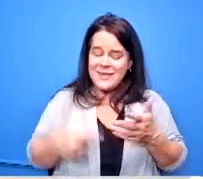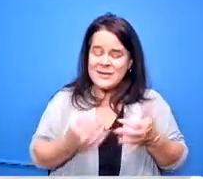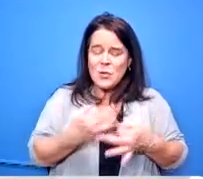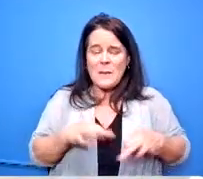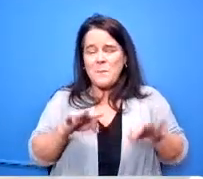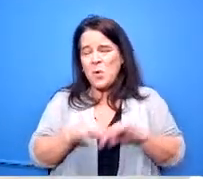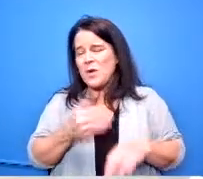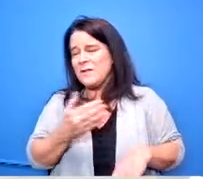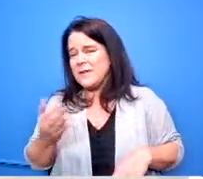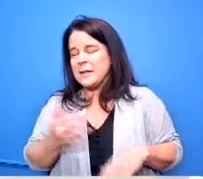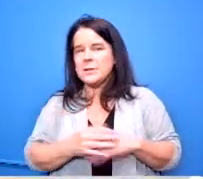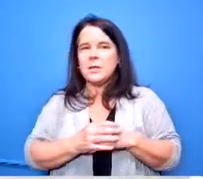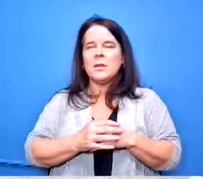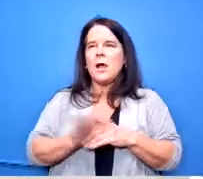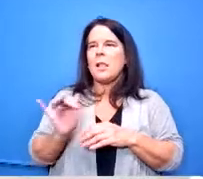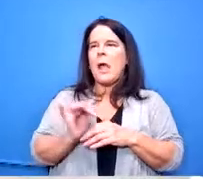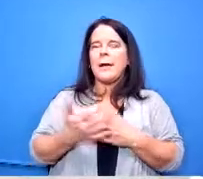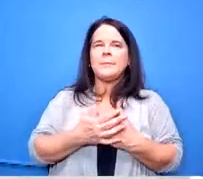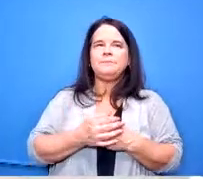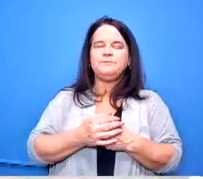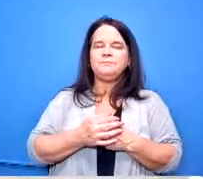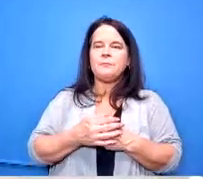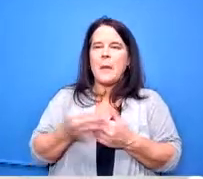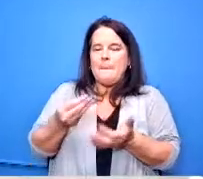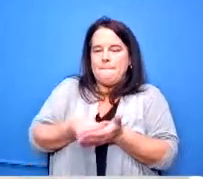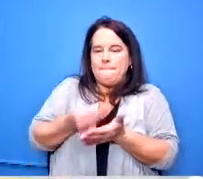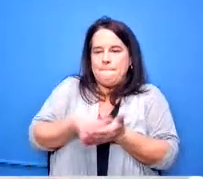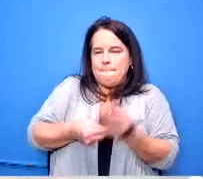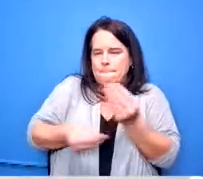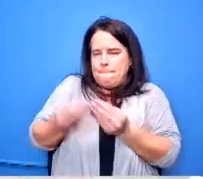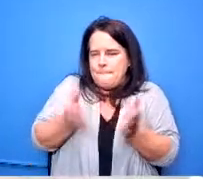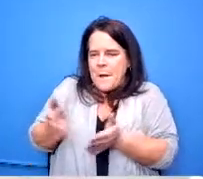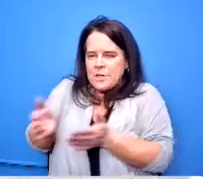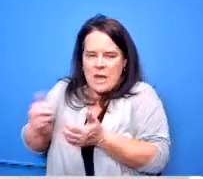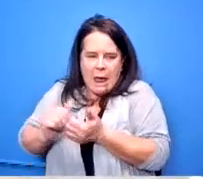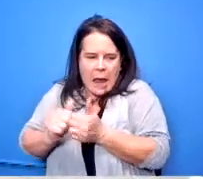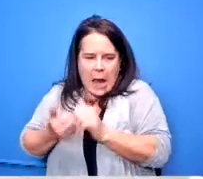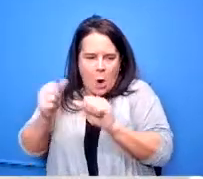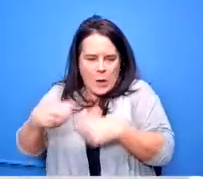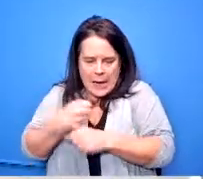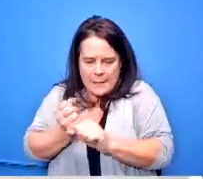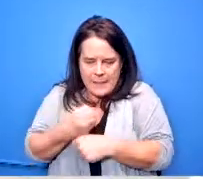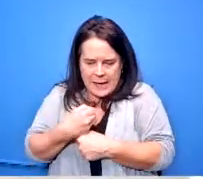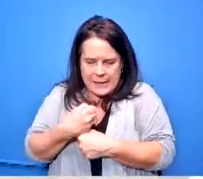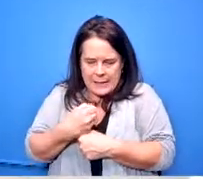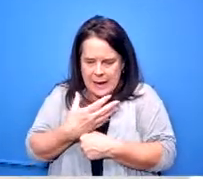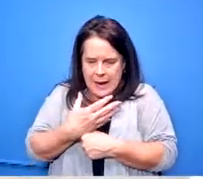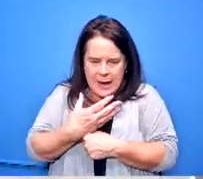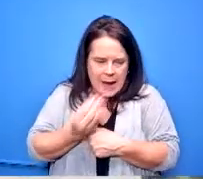make a budget that i stay within what i earn how do i create that budget and keep my family within